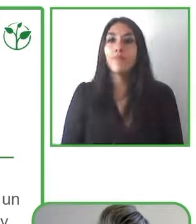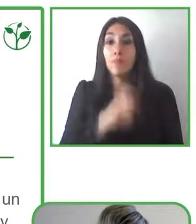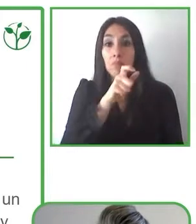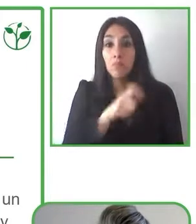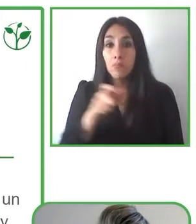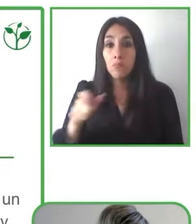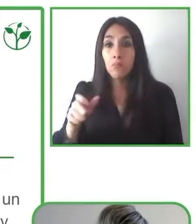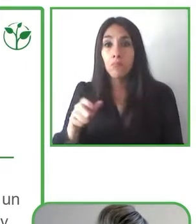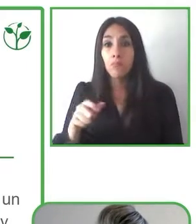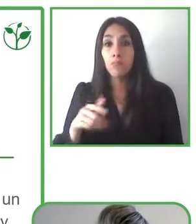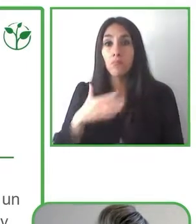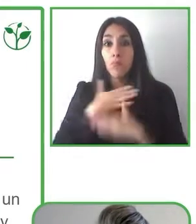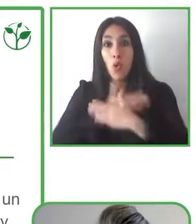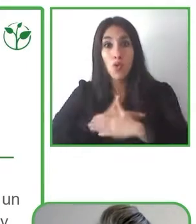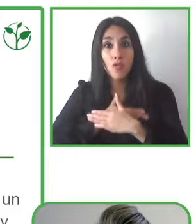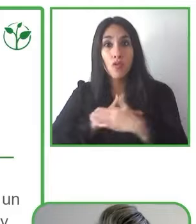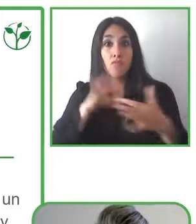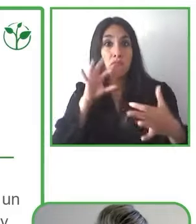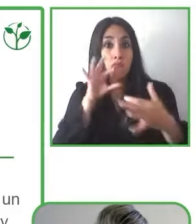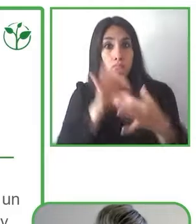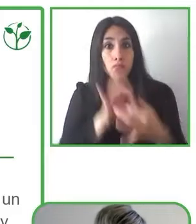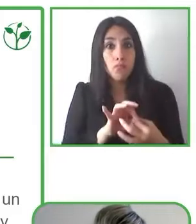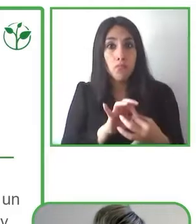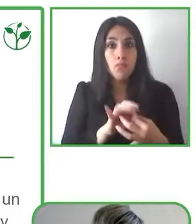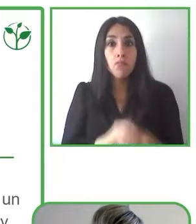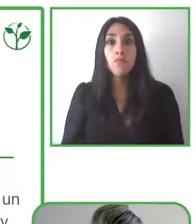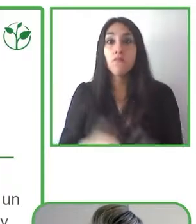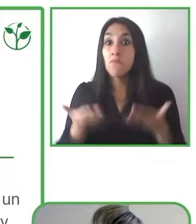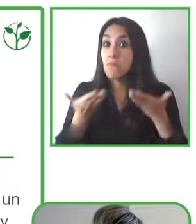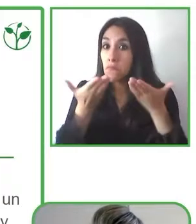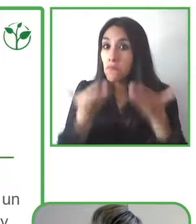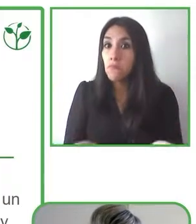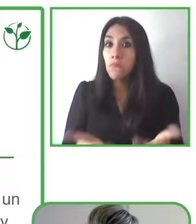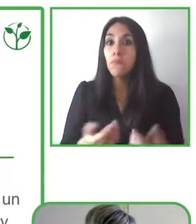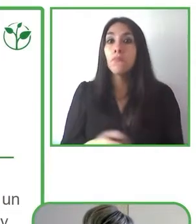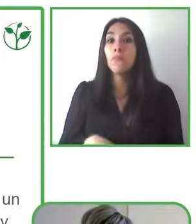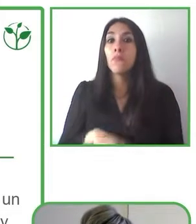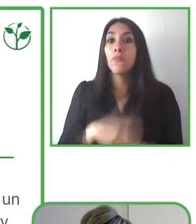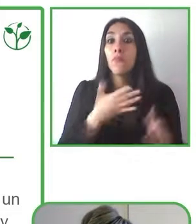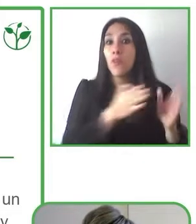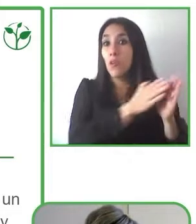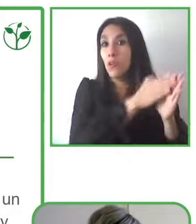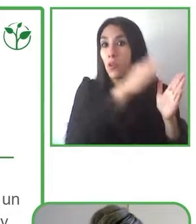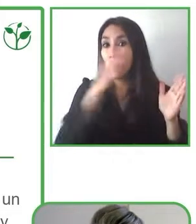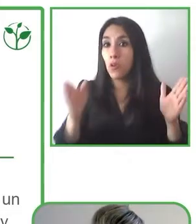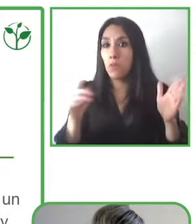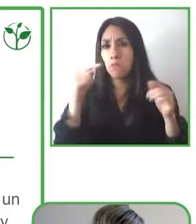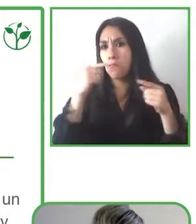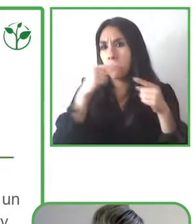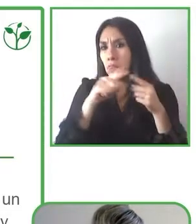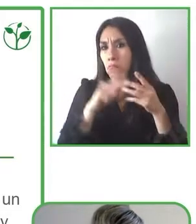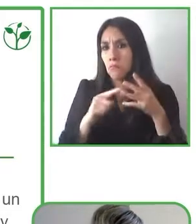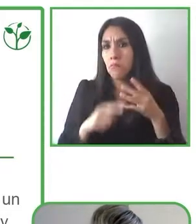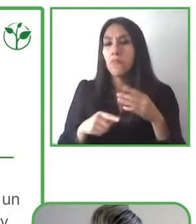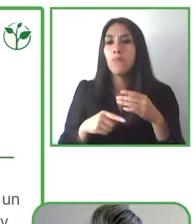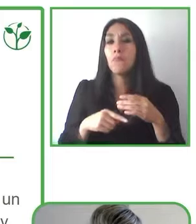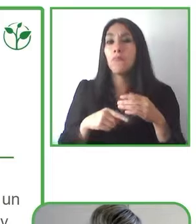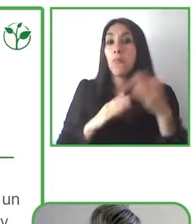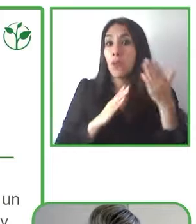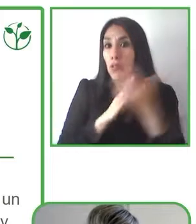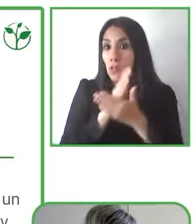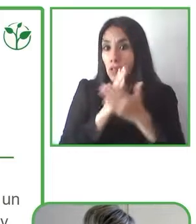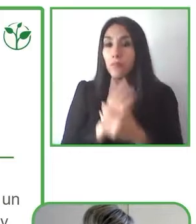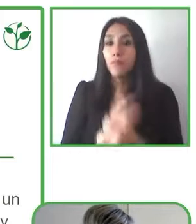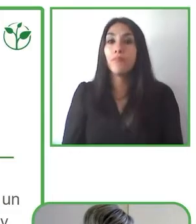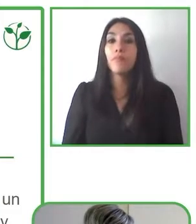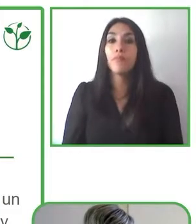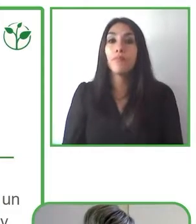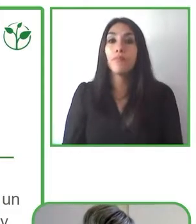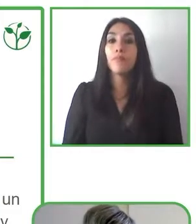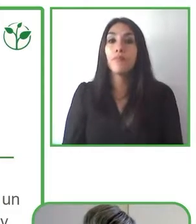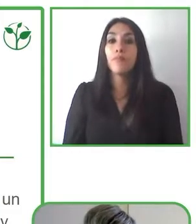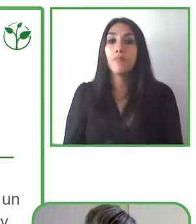It offers connections to entertainment through and by mentioning the different types of accessibility